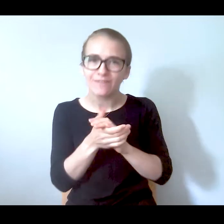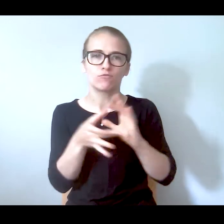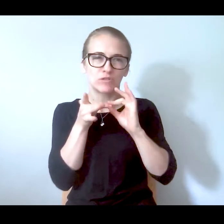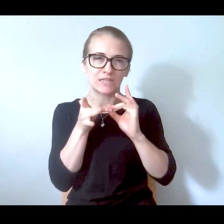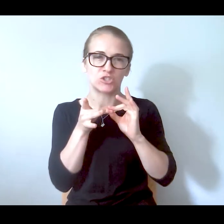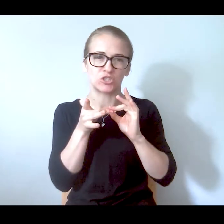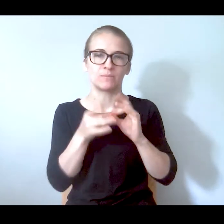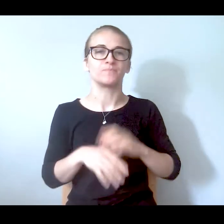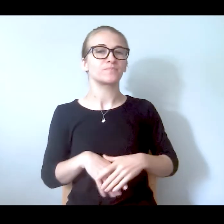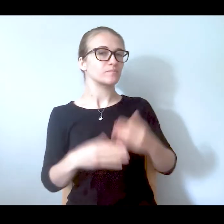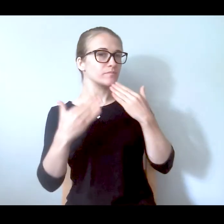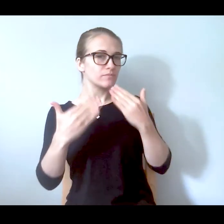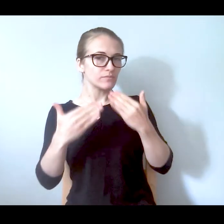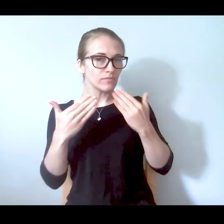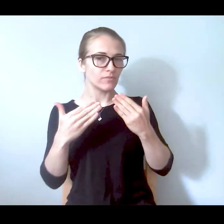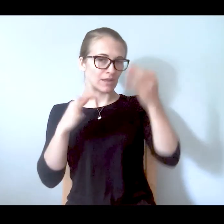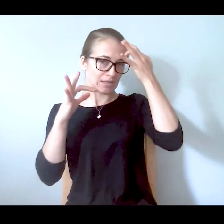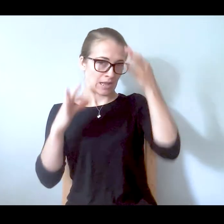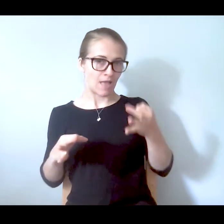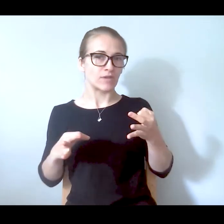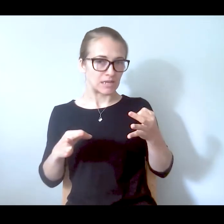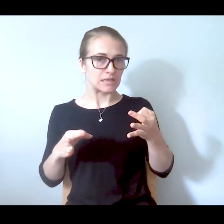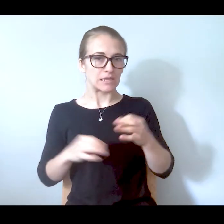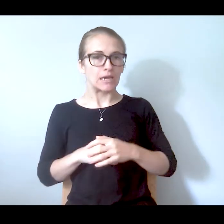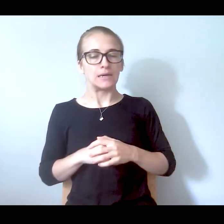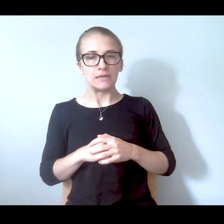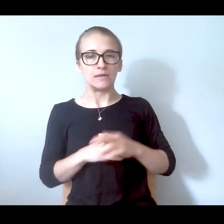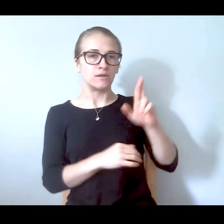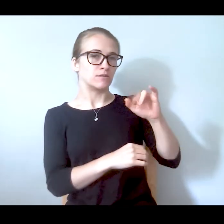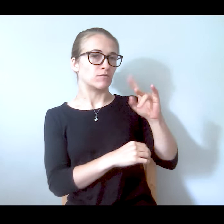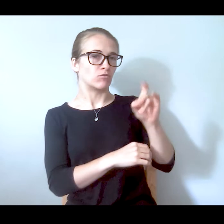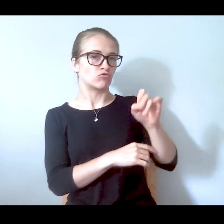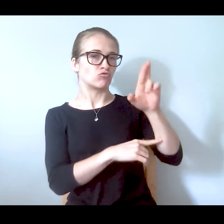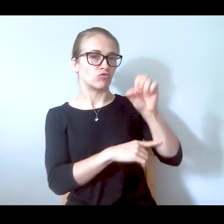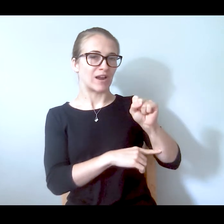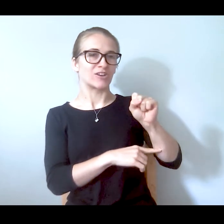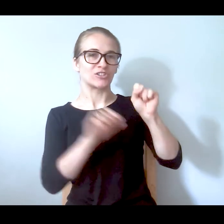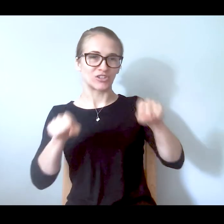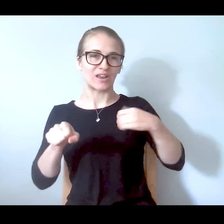Thank you for that. Certainly Rikers is something that we could have another 3-hour panel